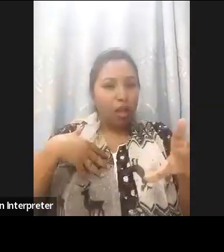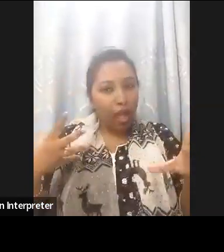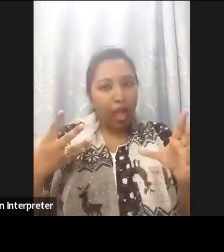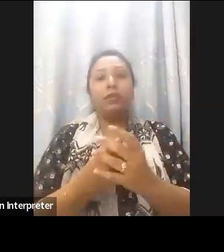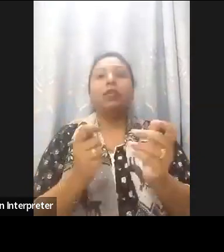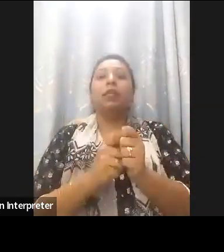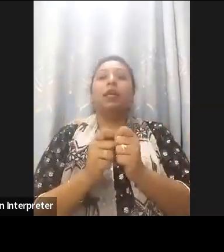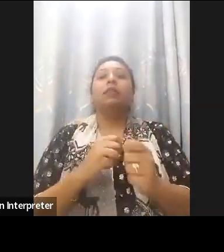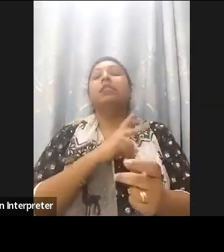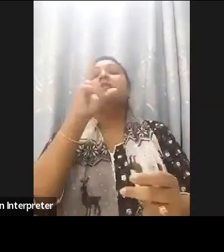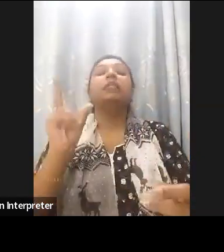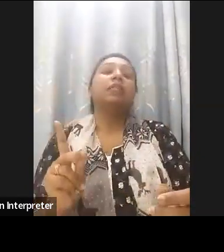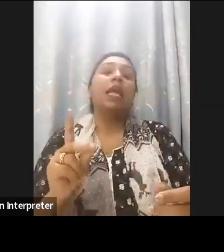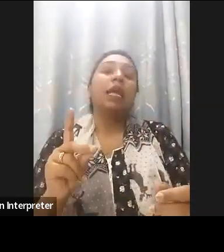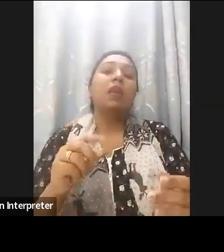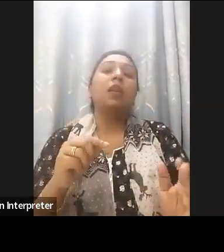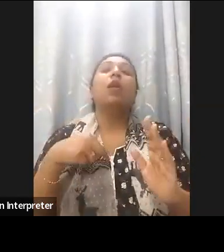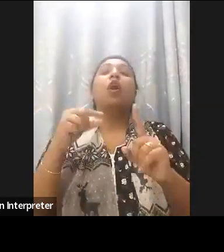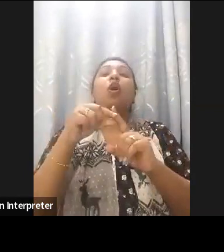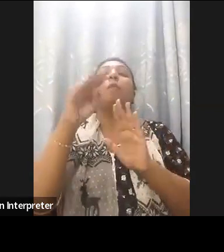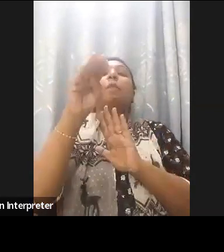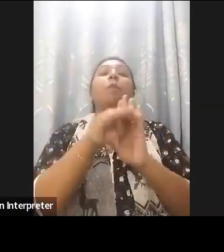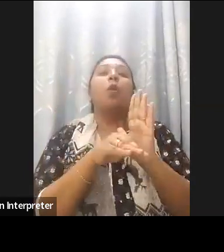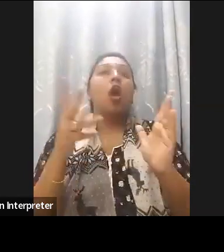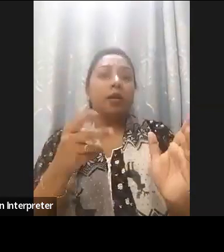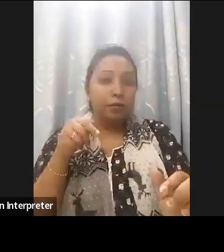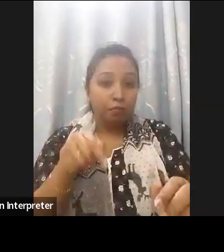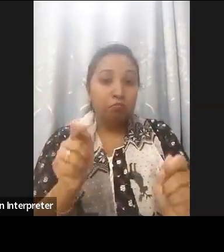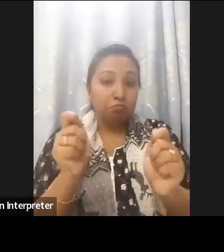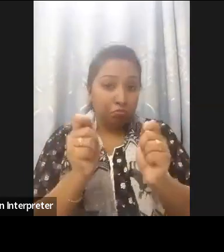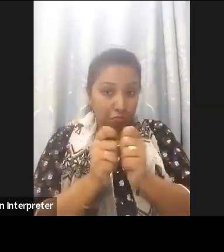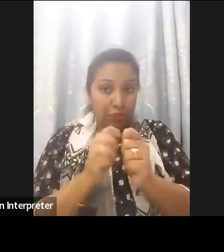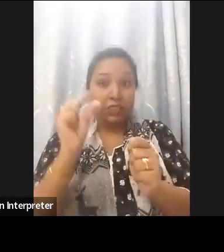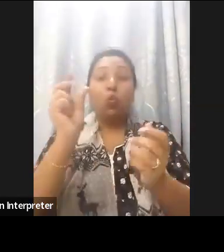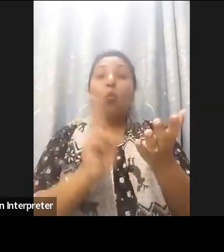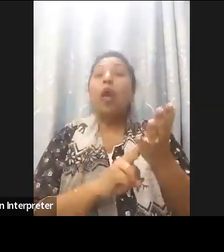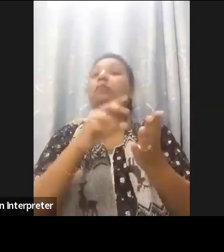program is benchmarking the implementation of the CRPD by government according to the government